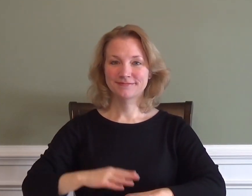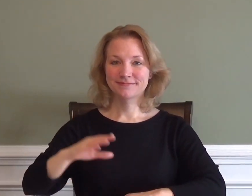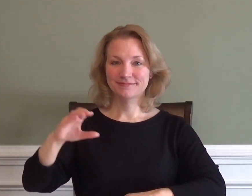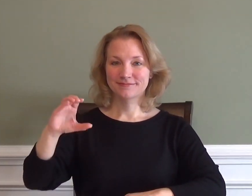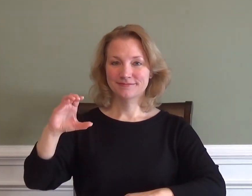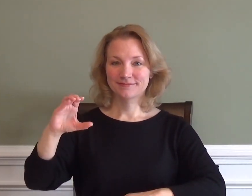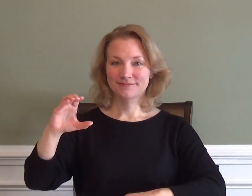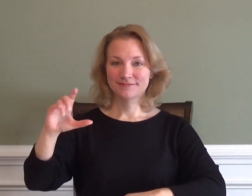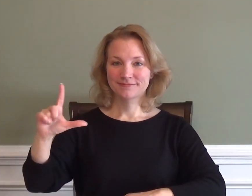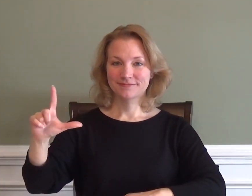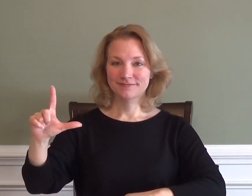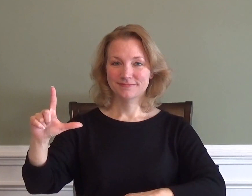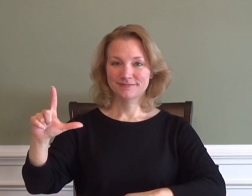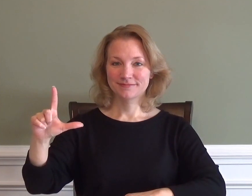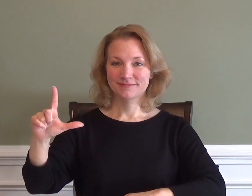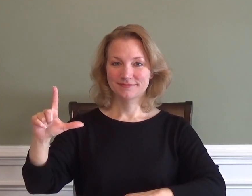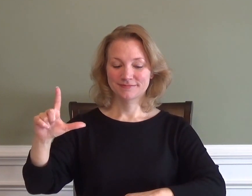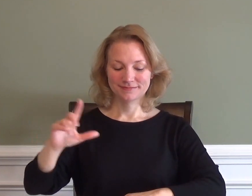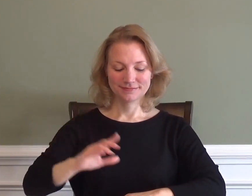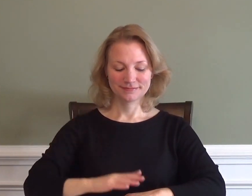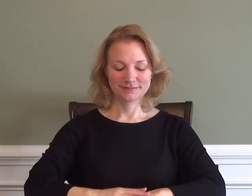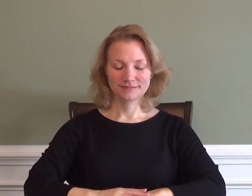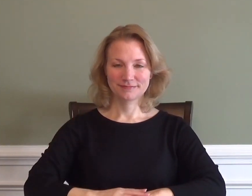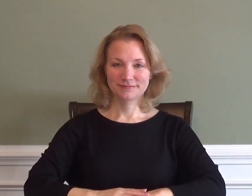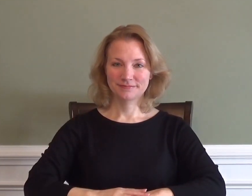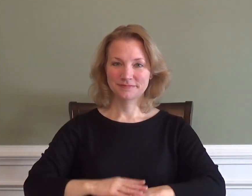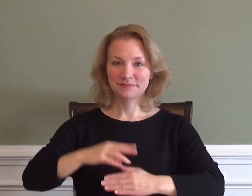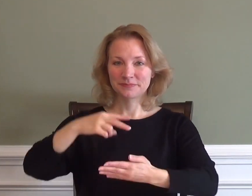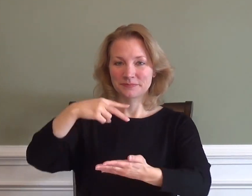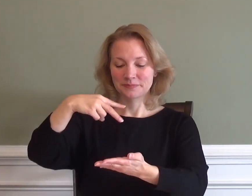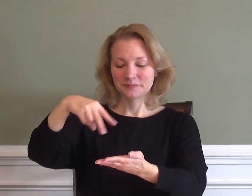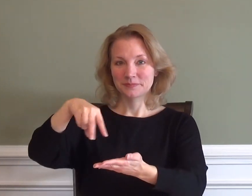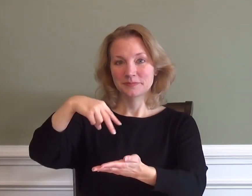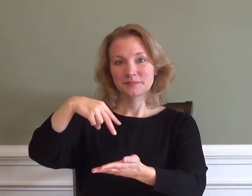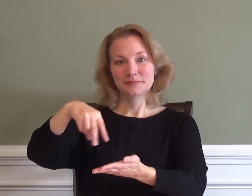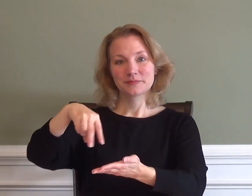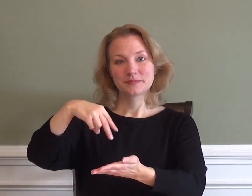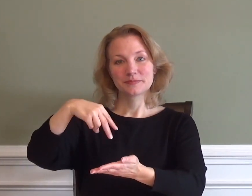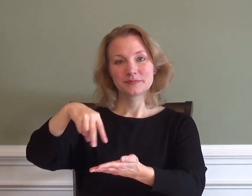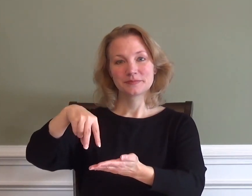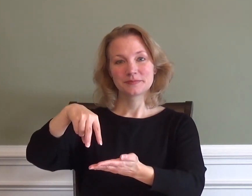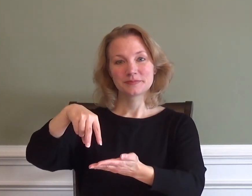CLASSIFIER DANCE